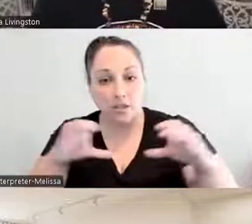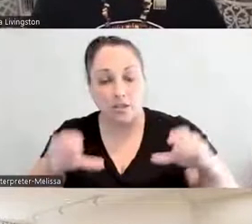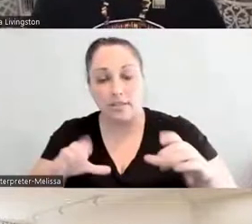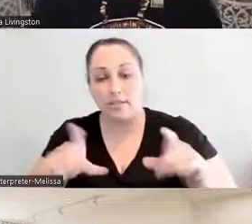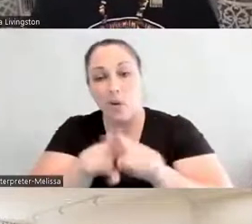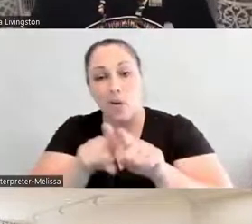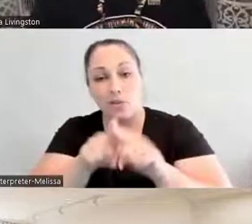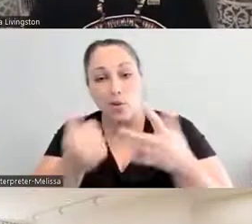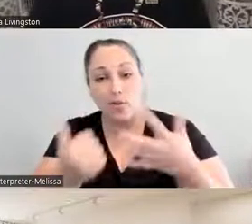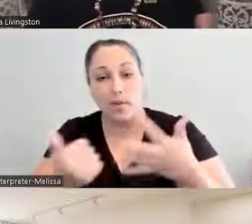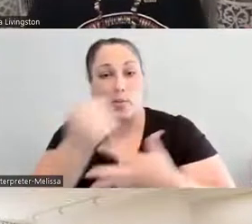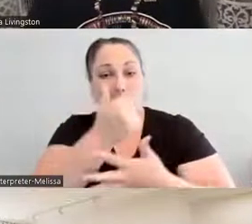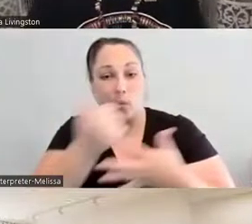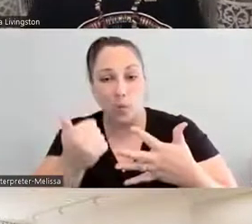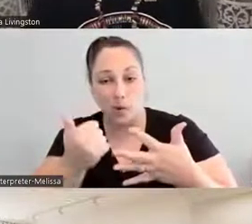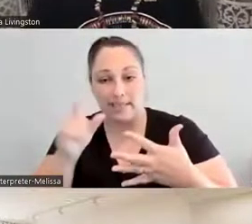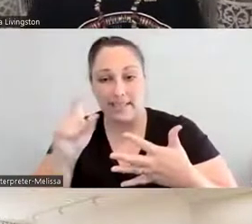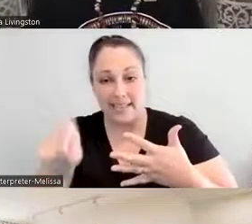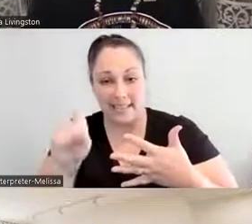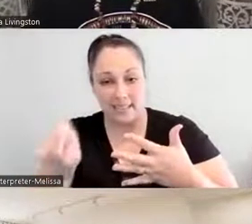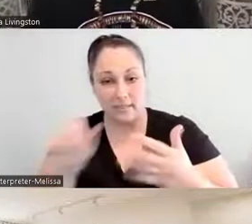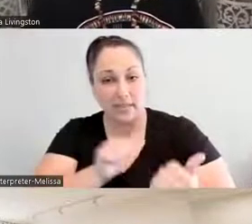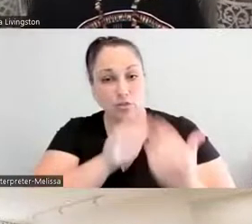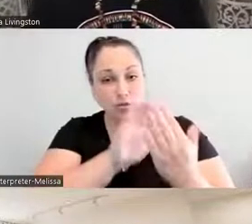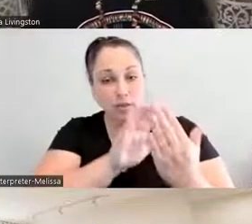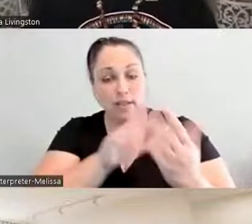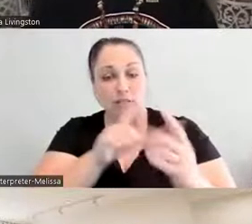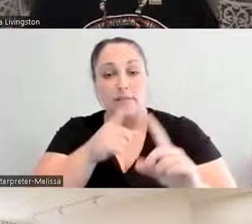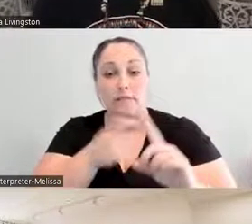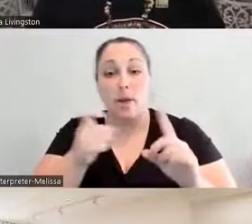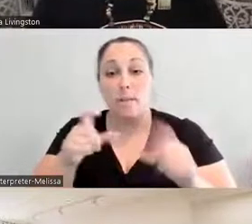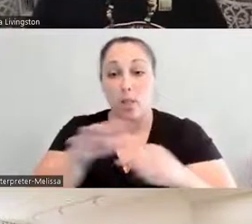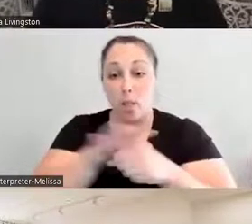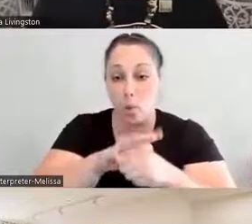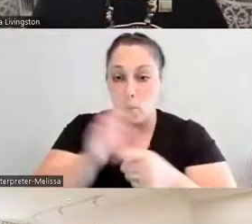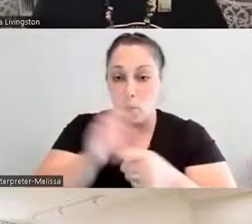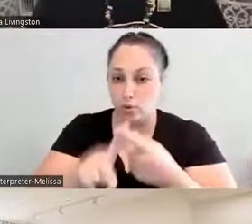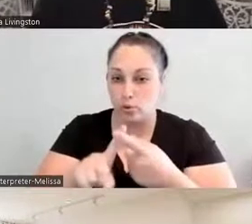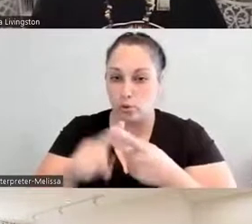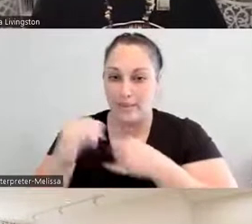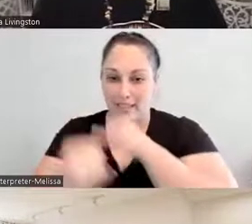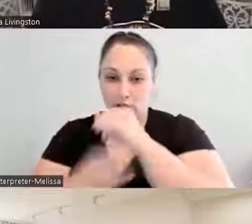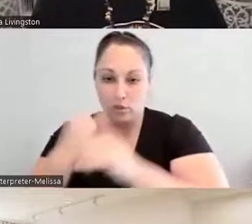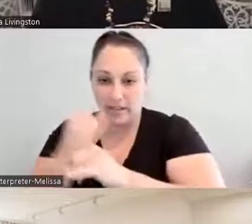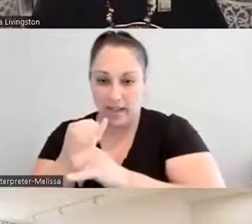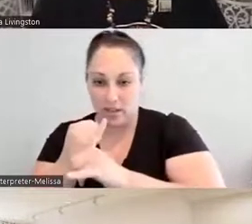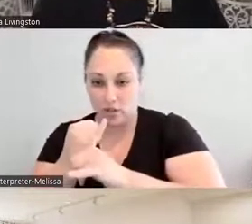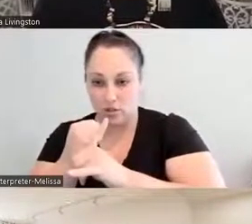addressed at the local level to the international level, we think about the widening disparities and inequities,